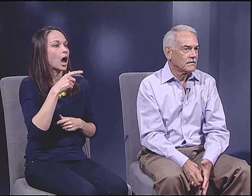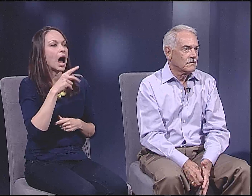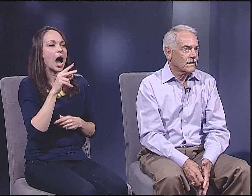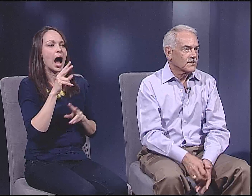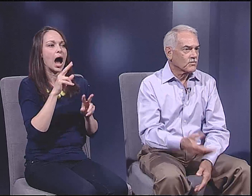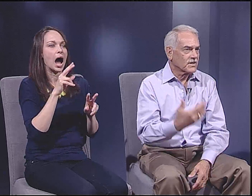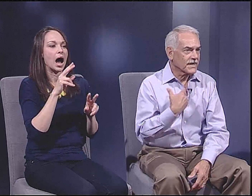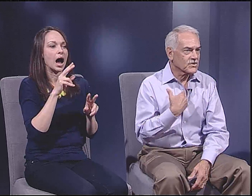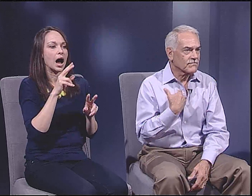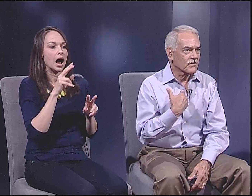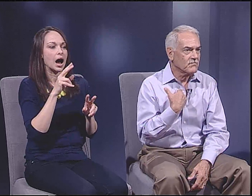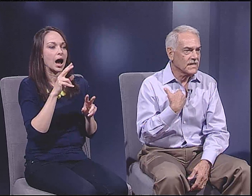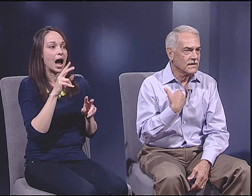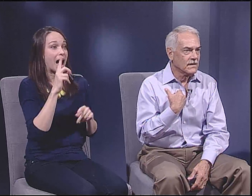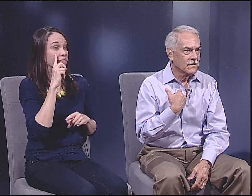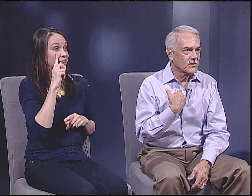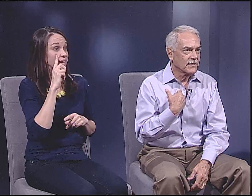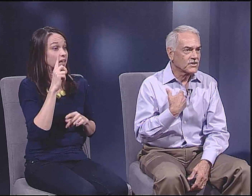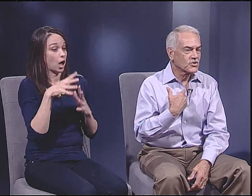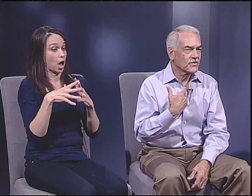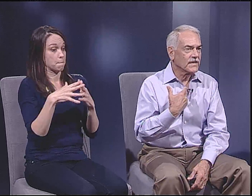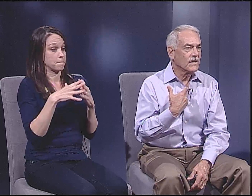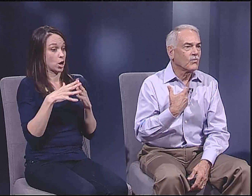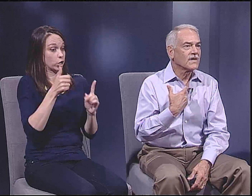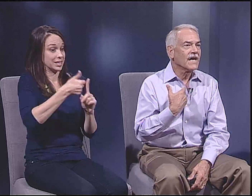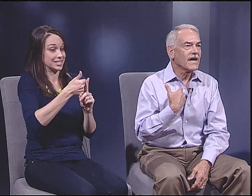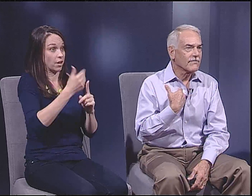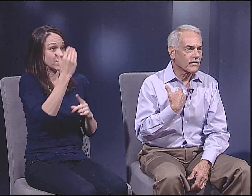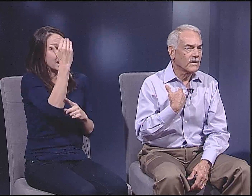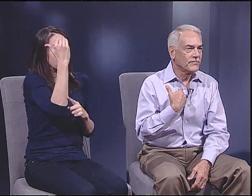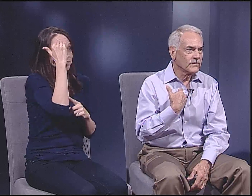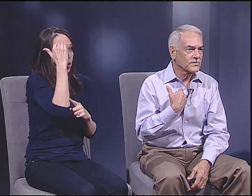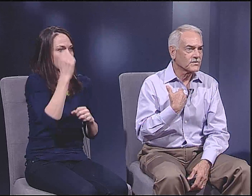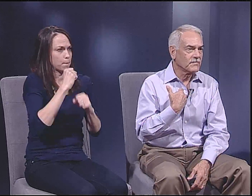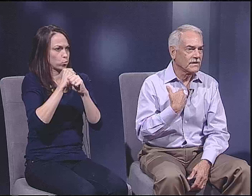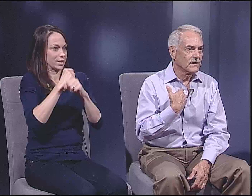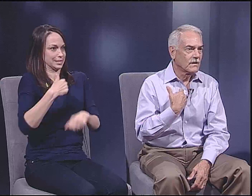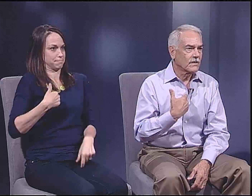I look to an informed America as protection for me, to make sure